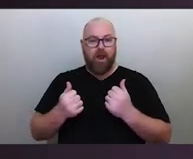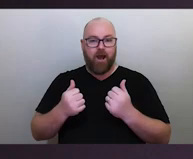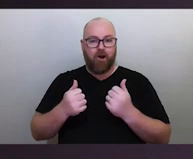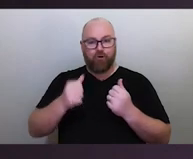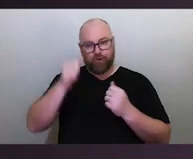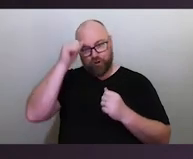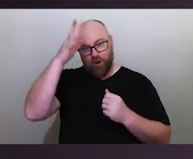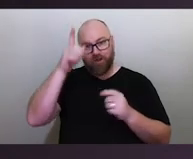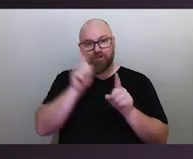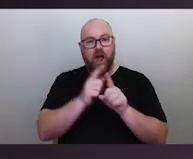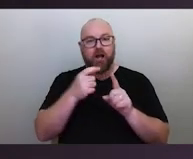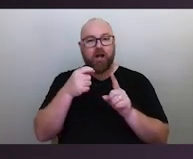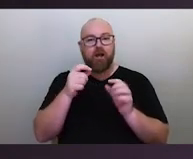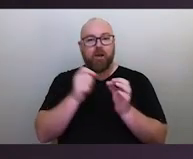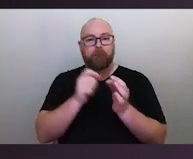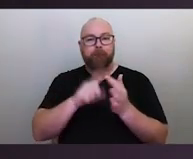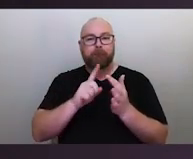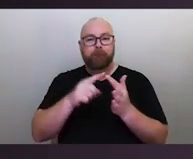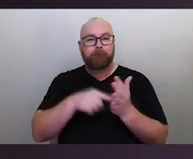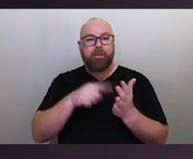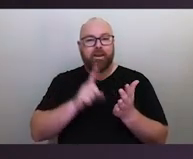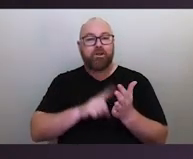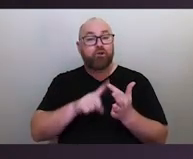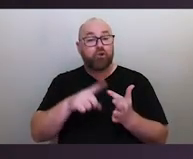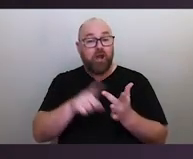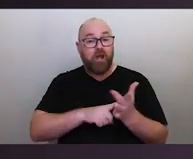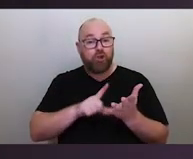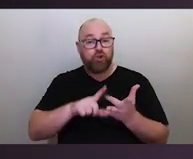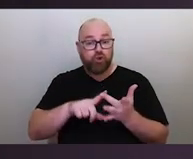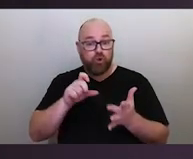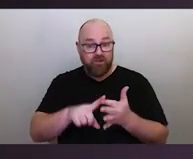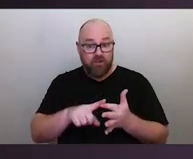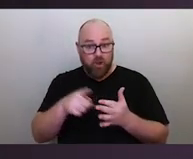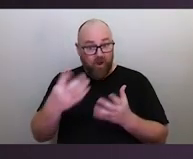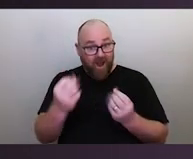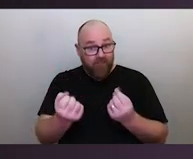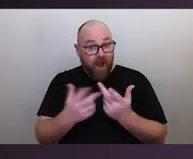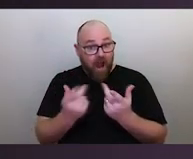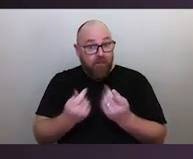Are there stories that haven't been mapped yet? That you don't have an explanation for yet?